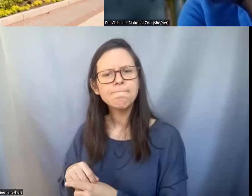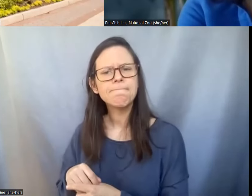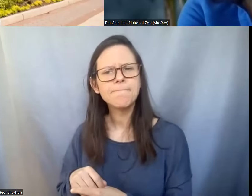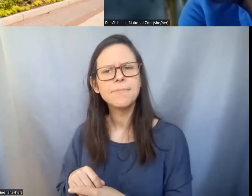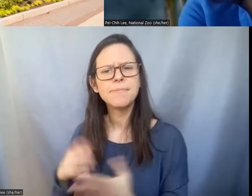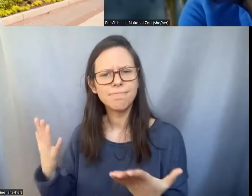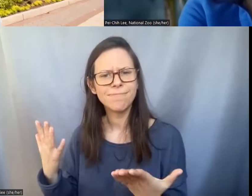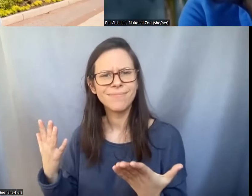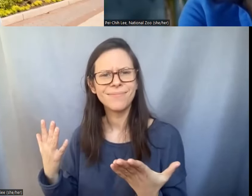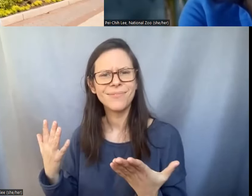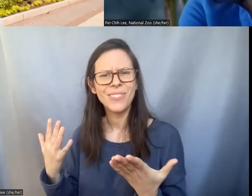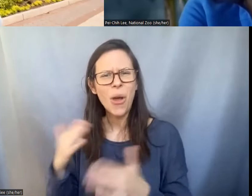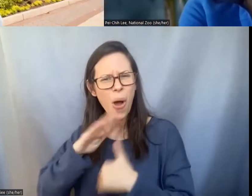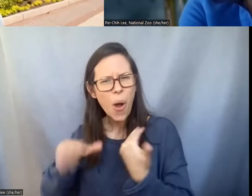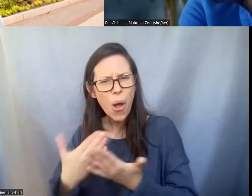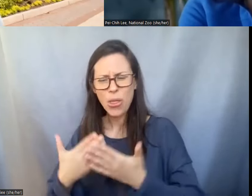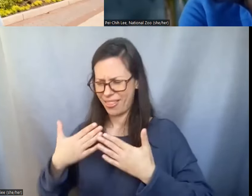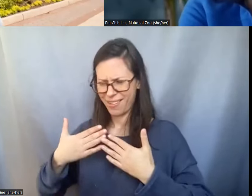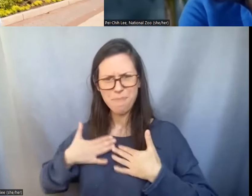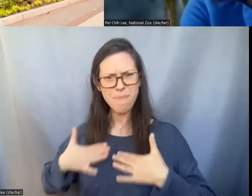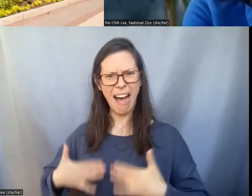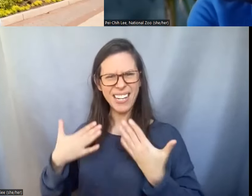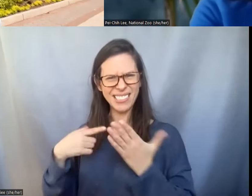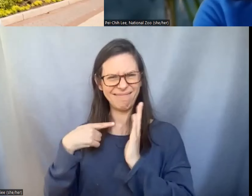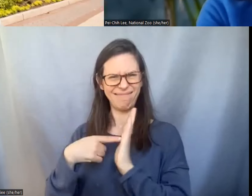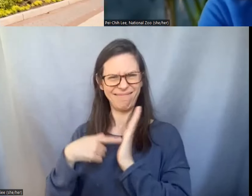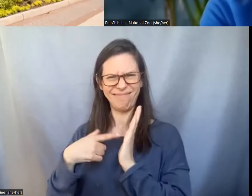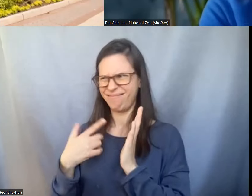all of these body parts these samples that we're collecting where did they all come from?